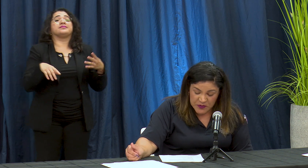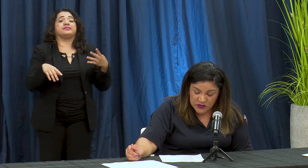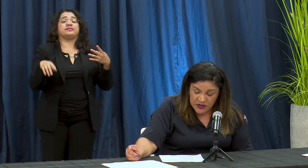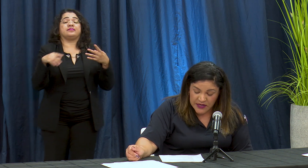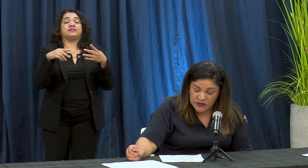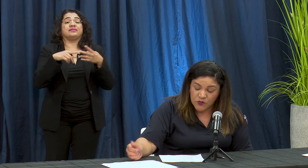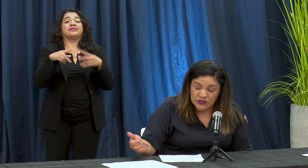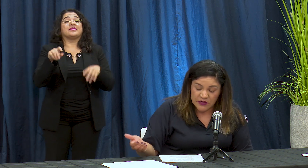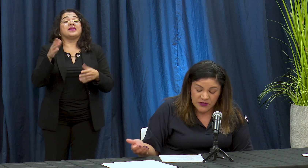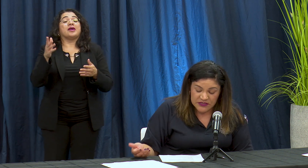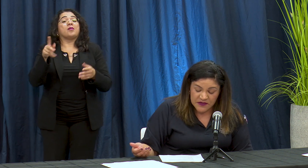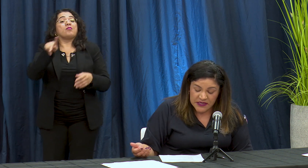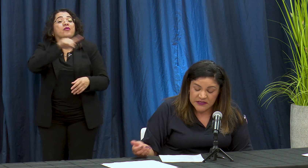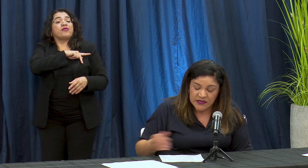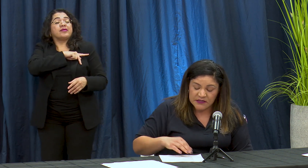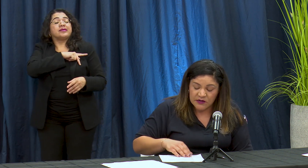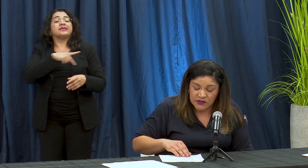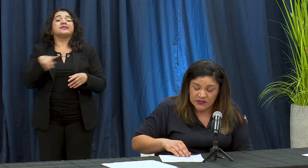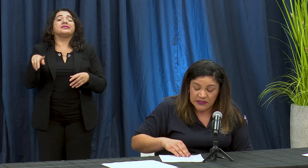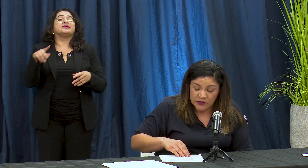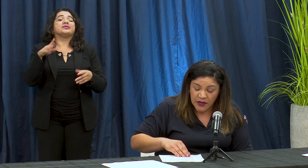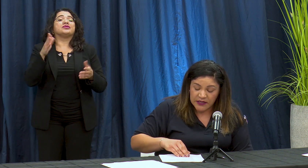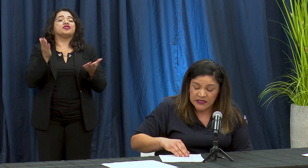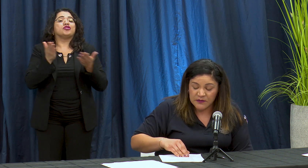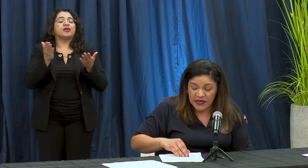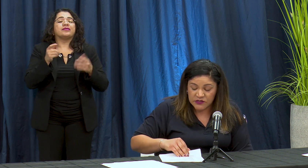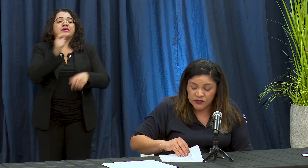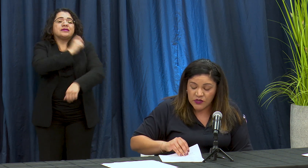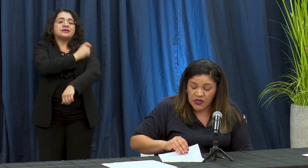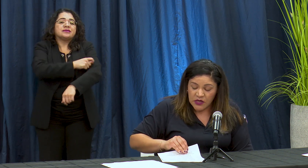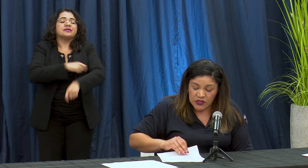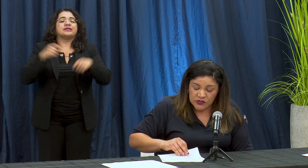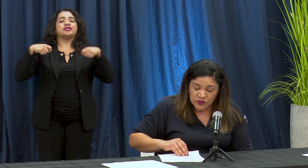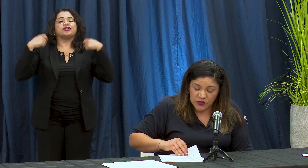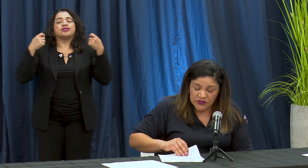personales como sallowness Davises Alone's de totora es ignacio's estudios